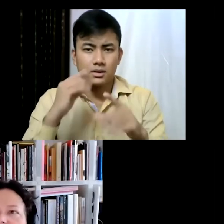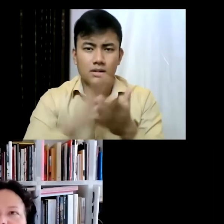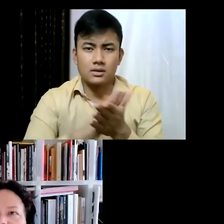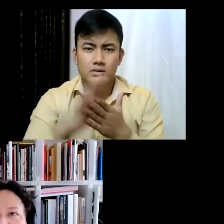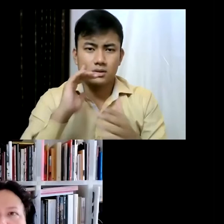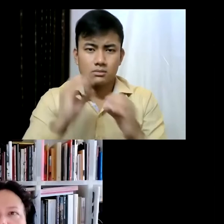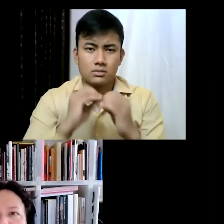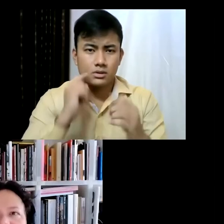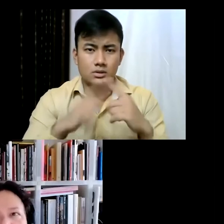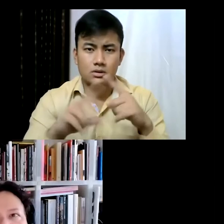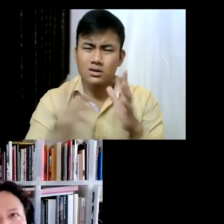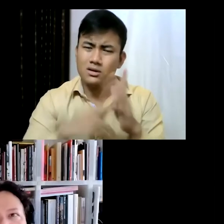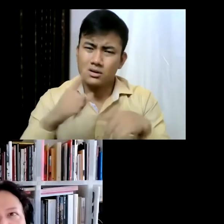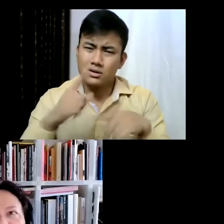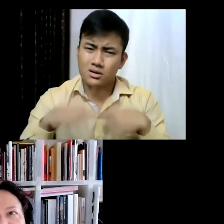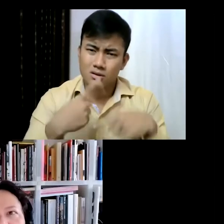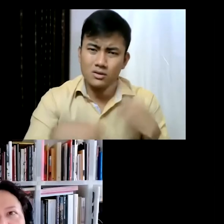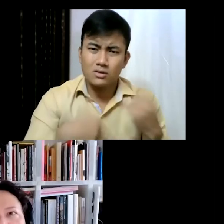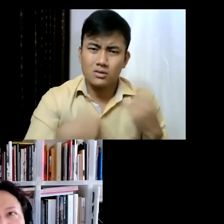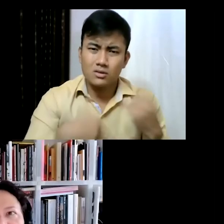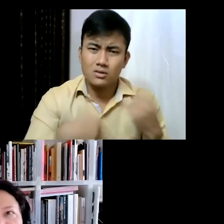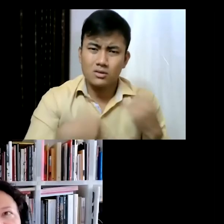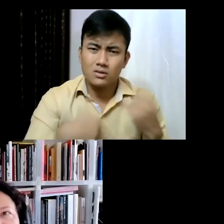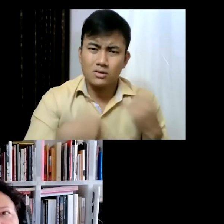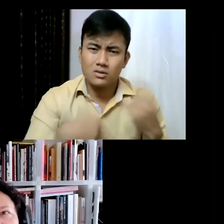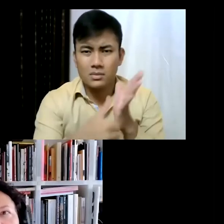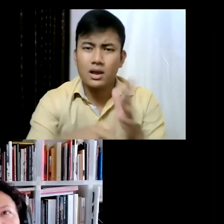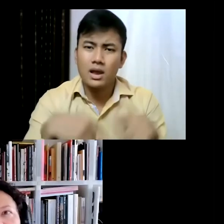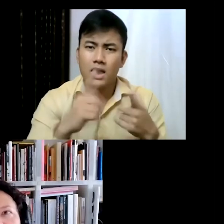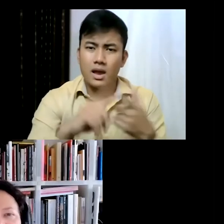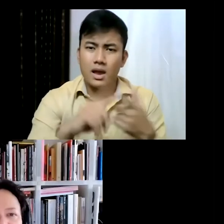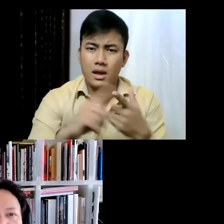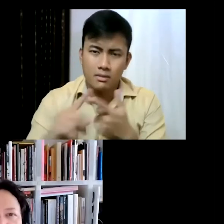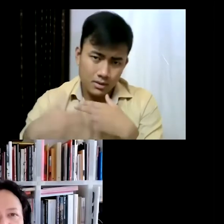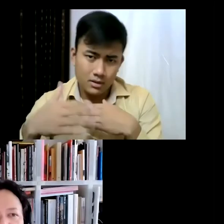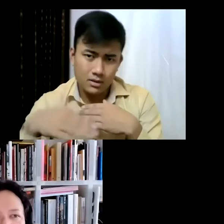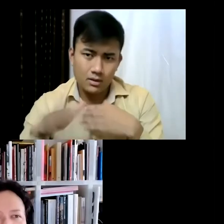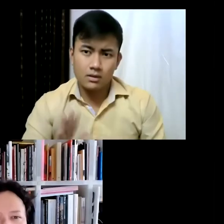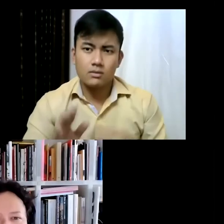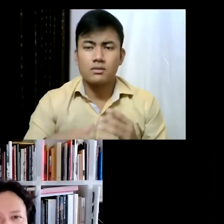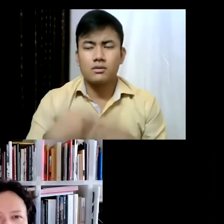of bringing moving images to the park and also there is something unexpected especially for the